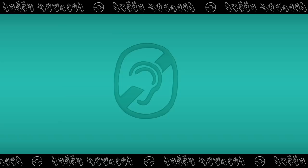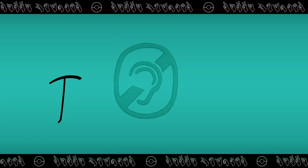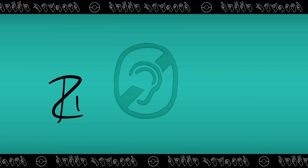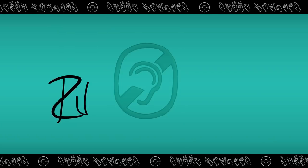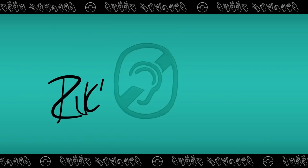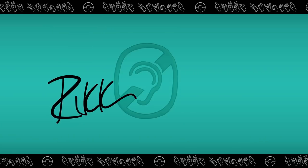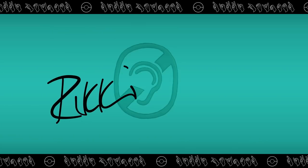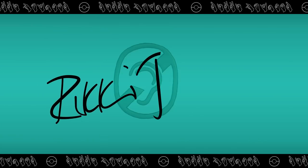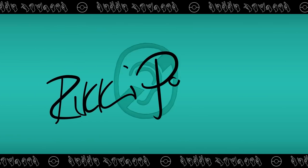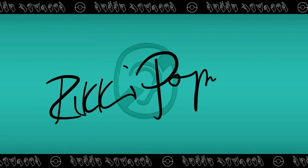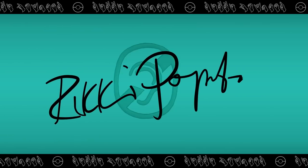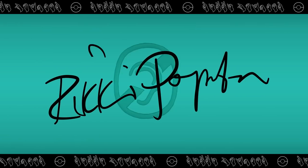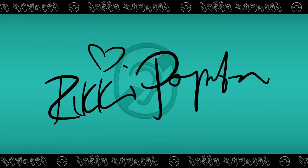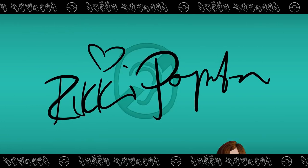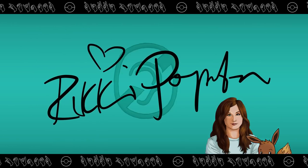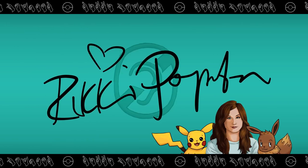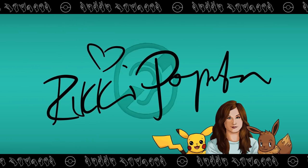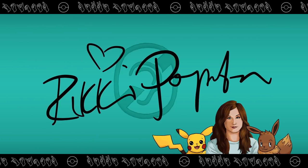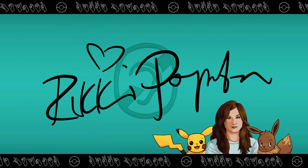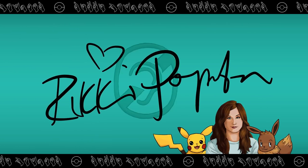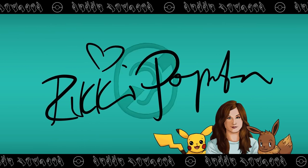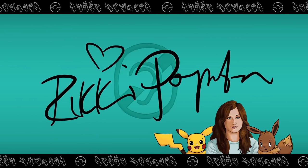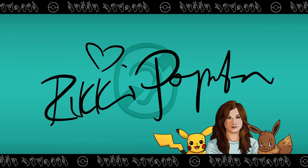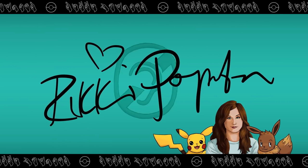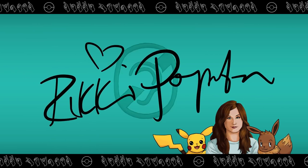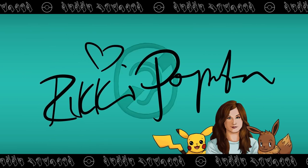[INTRO: PENCIL WRITING] [POKEMON GAME SOUND]